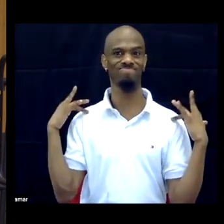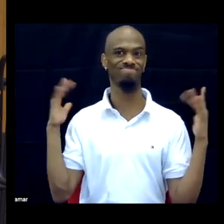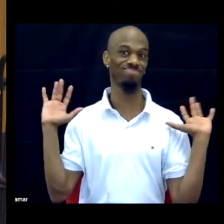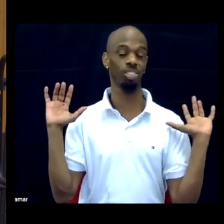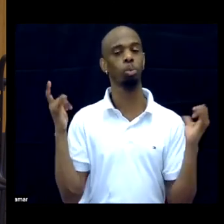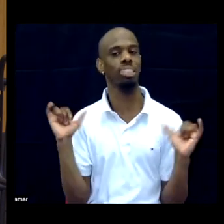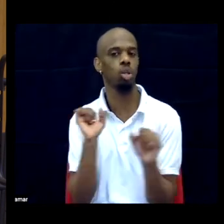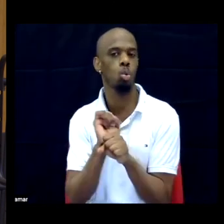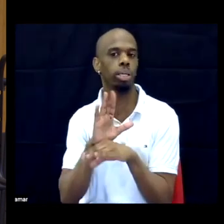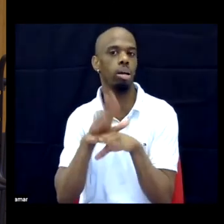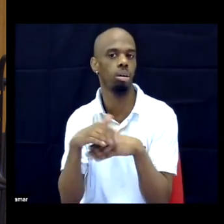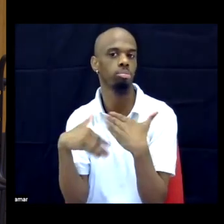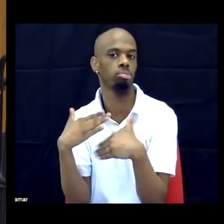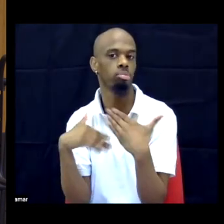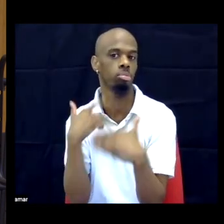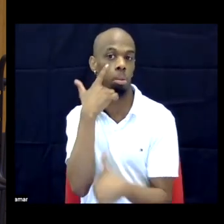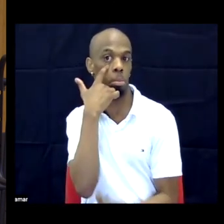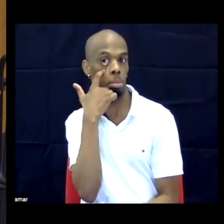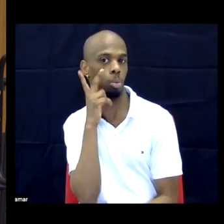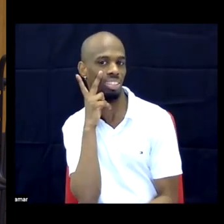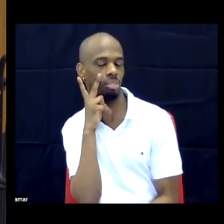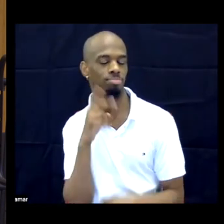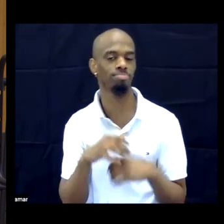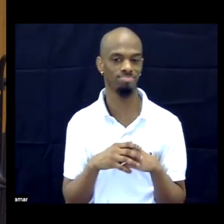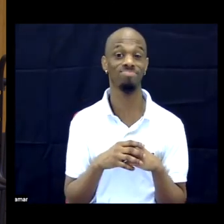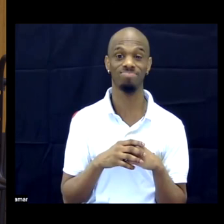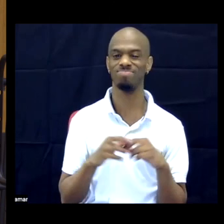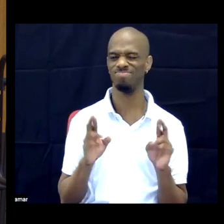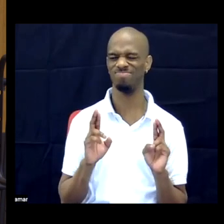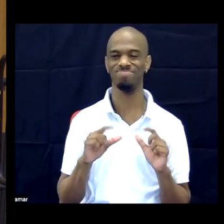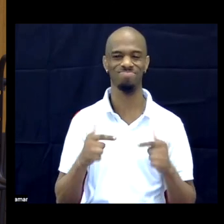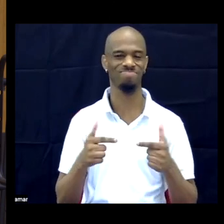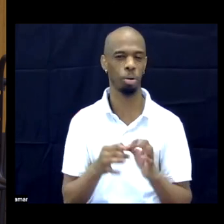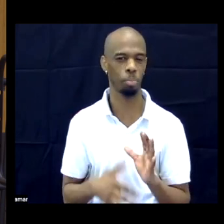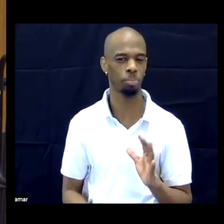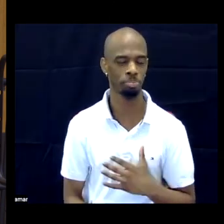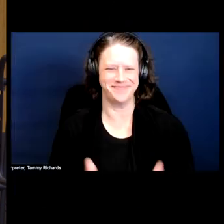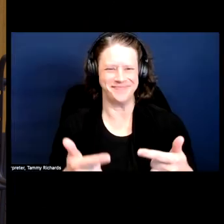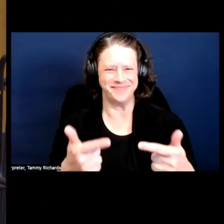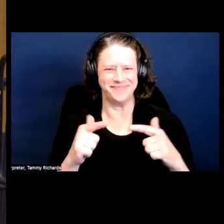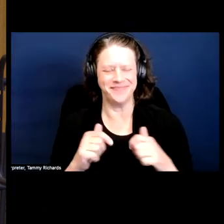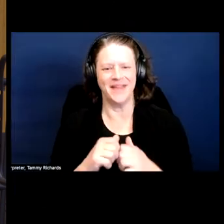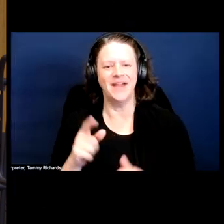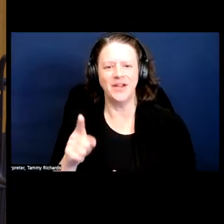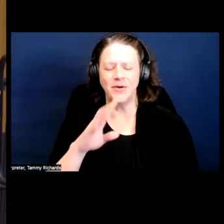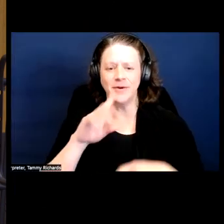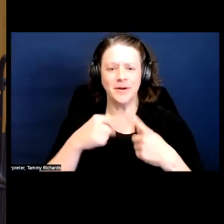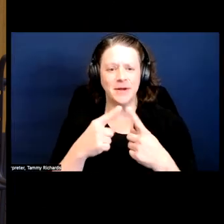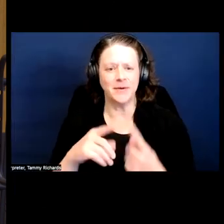But, yeah, something we're working on. Okay. You discuss the Panthers and the NBWHP.